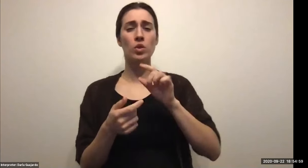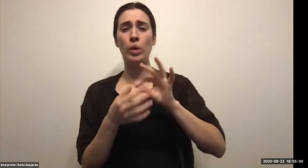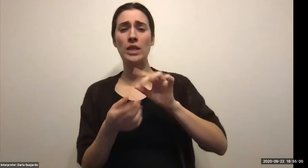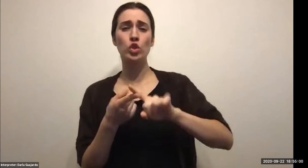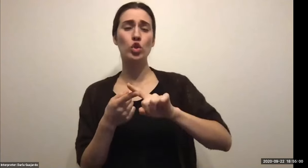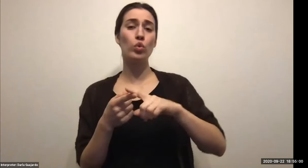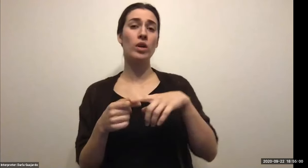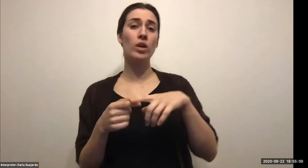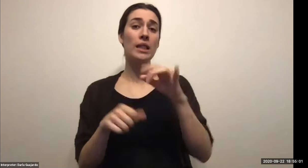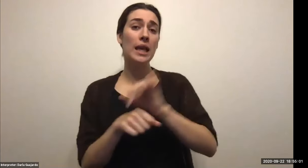Amanda Sengdara (RIT Student): Gotcha.